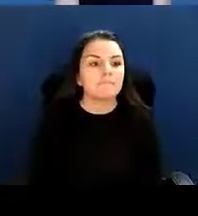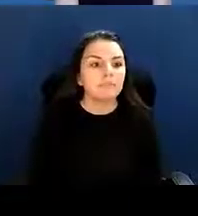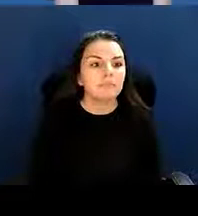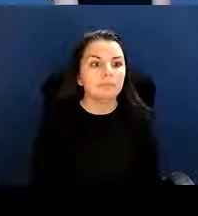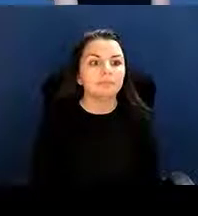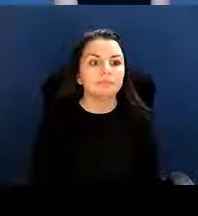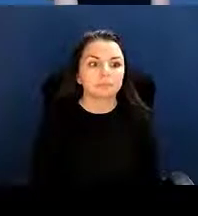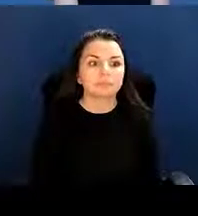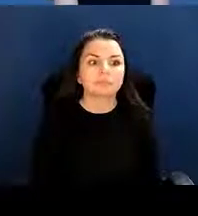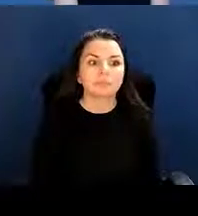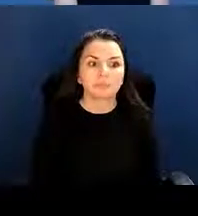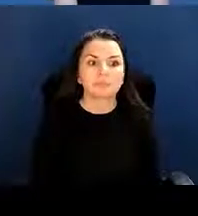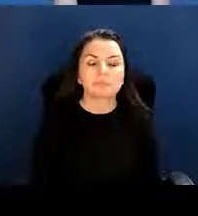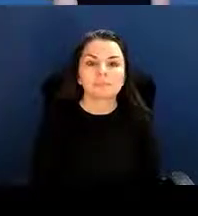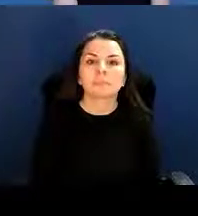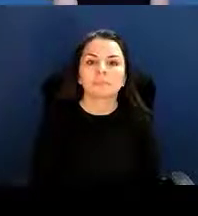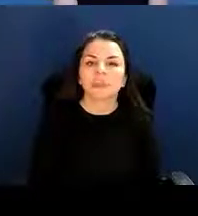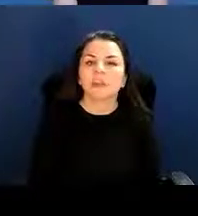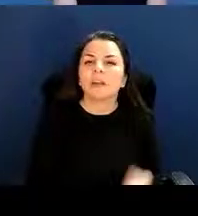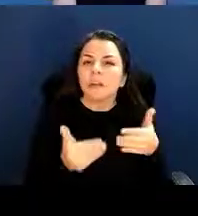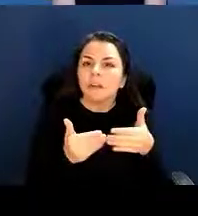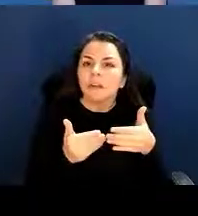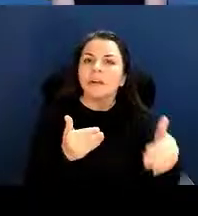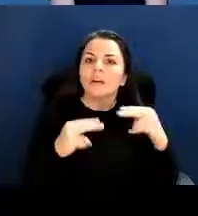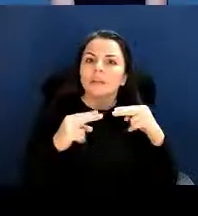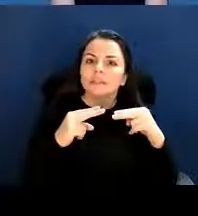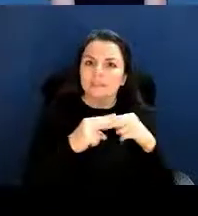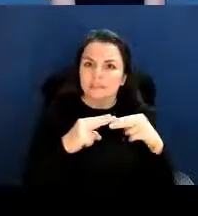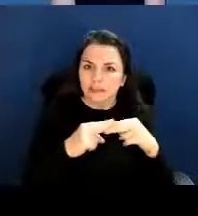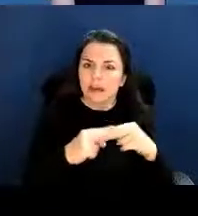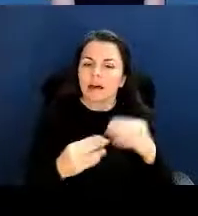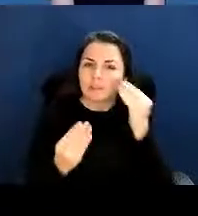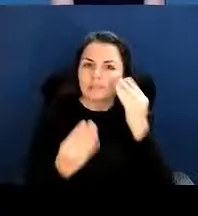The next few slides provide some helpful resources.